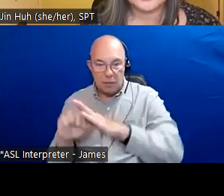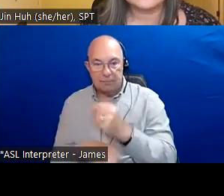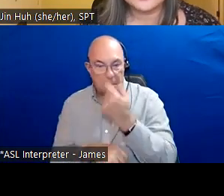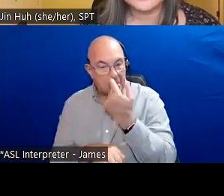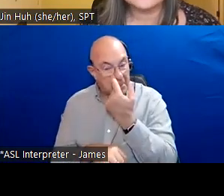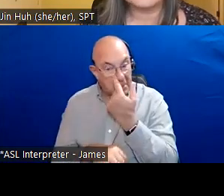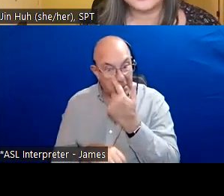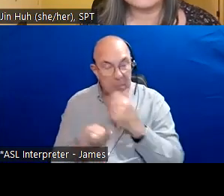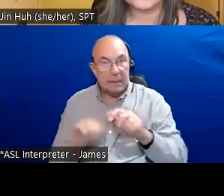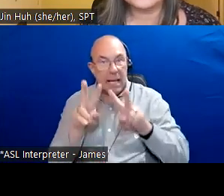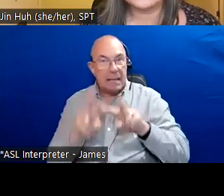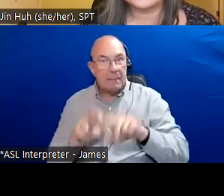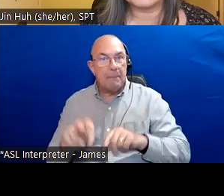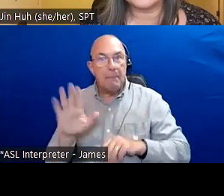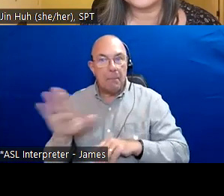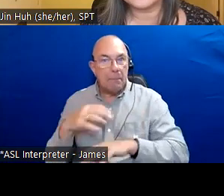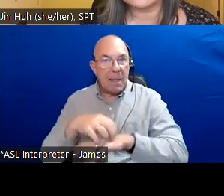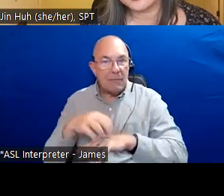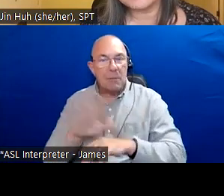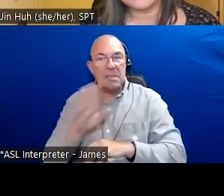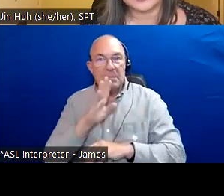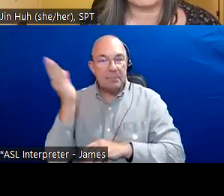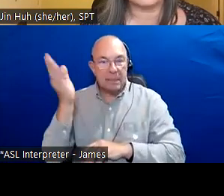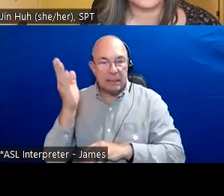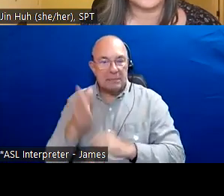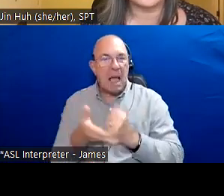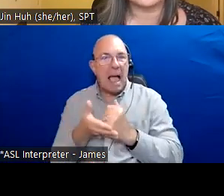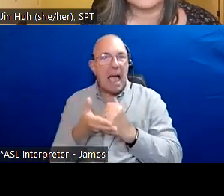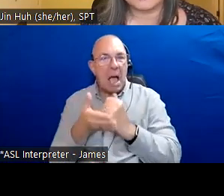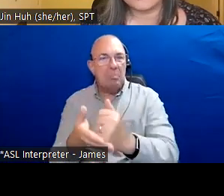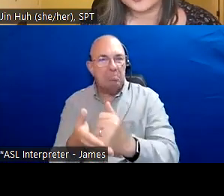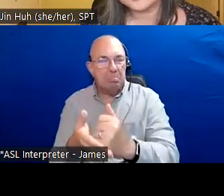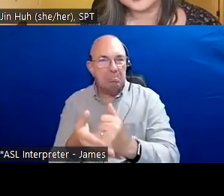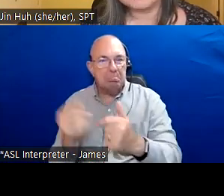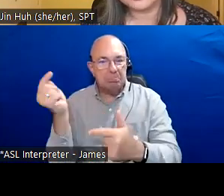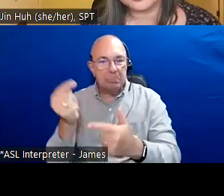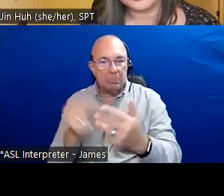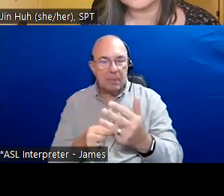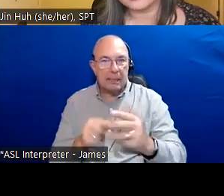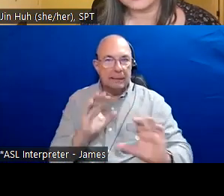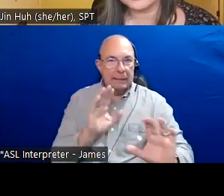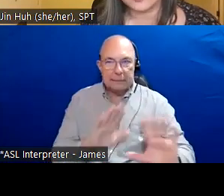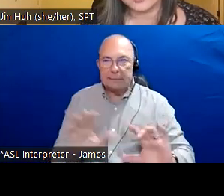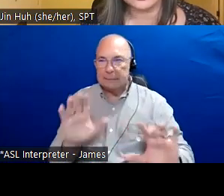to continuously learn from Indigenous wisdom, truths and ways of knowing. This land acknowledgement will be adapted over time